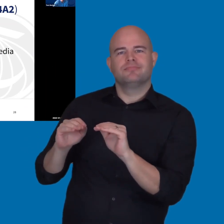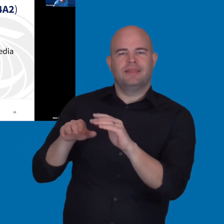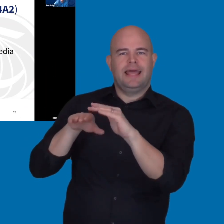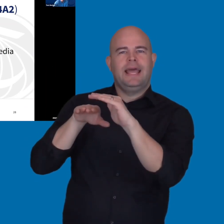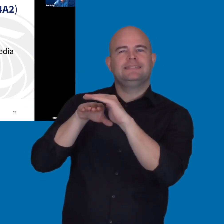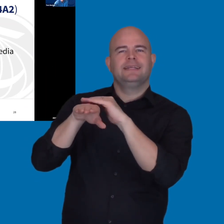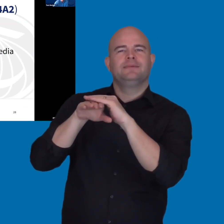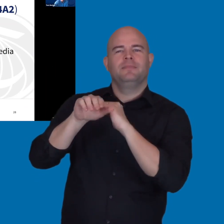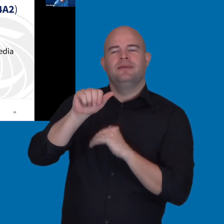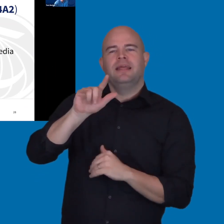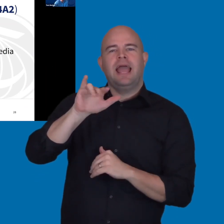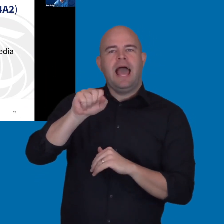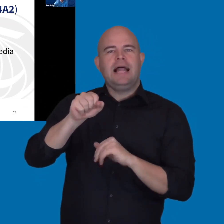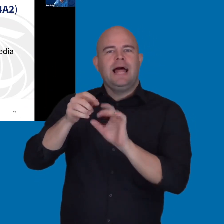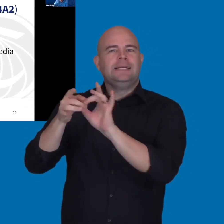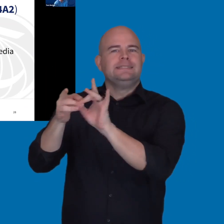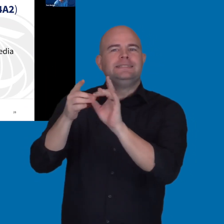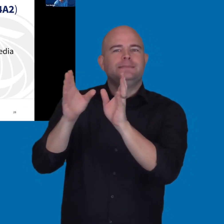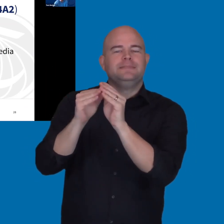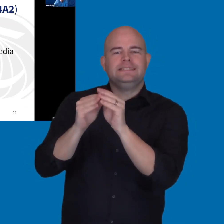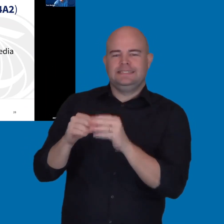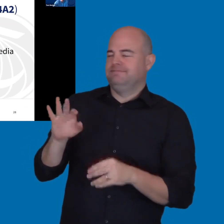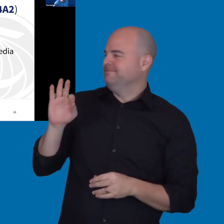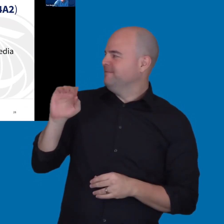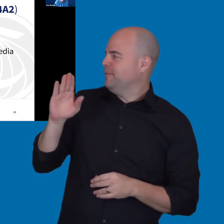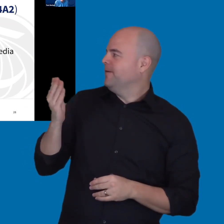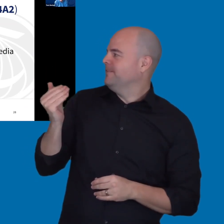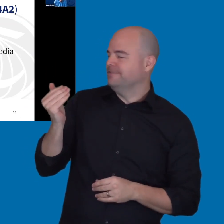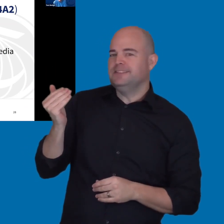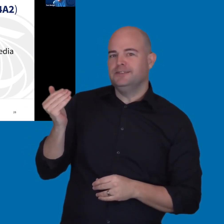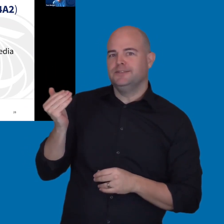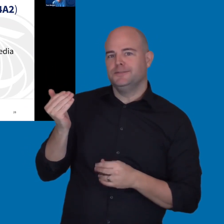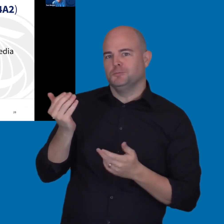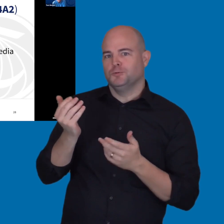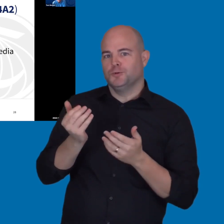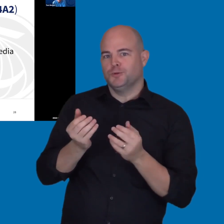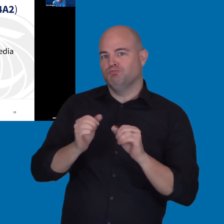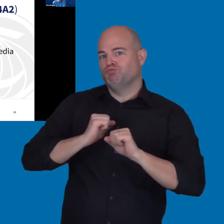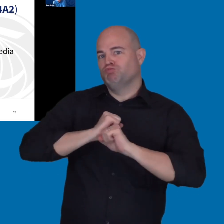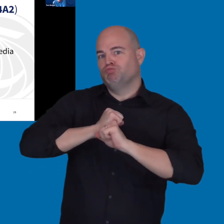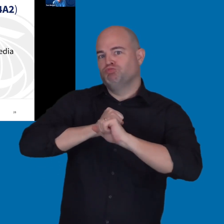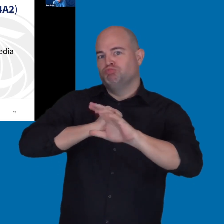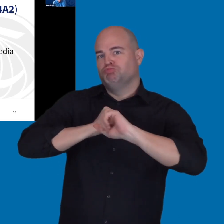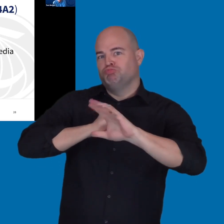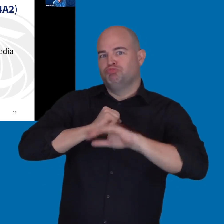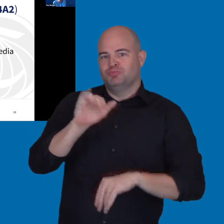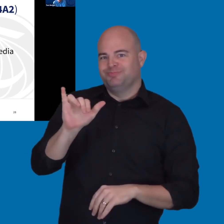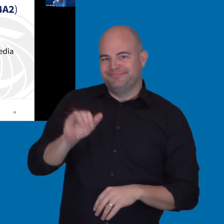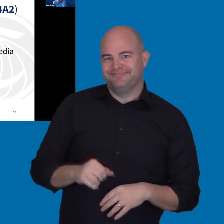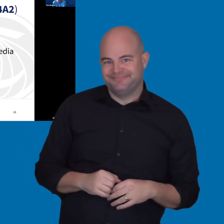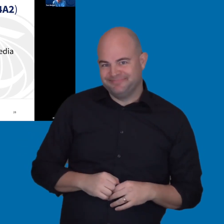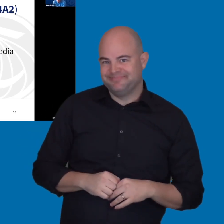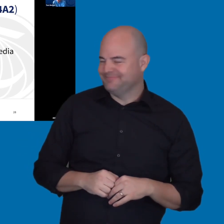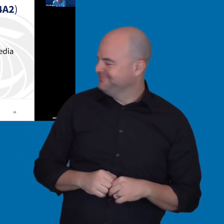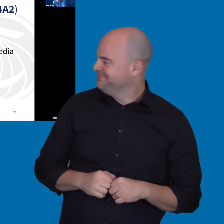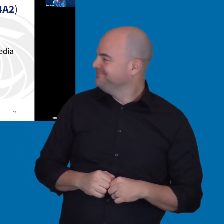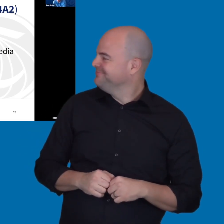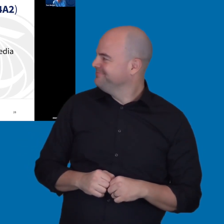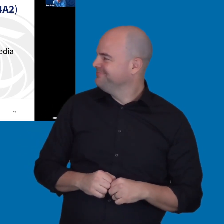And then, I did this slide here to also promote the Community of Accessibility Allies meeting coming out February 15th, as well.